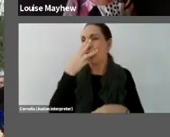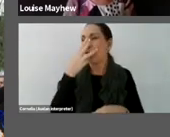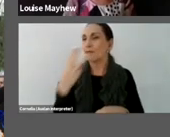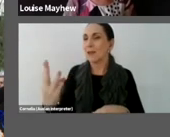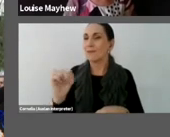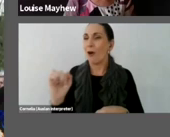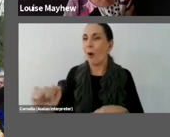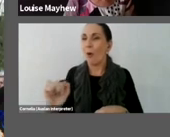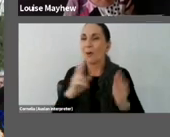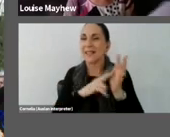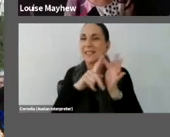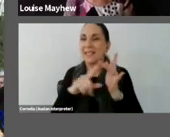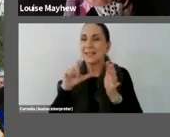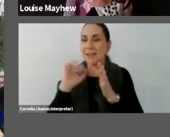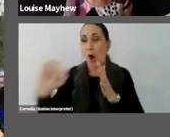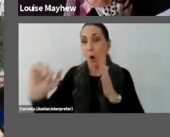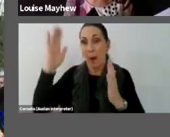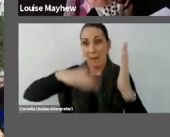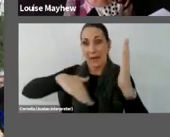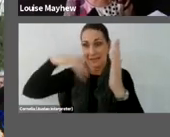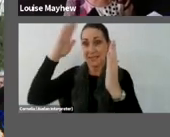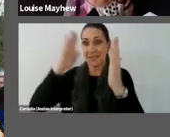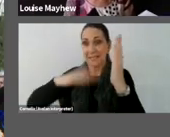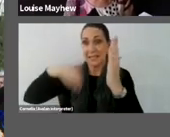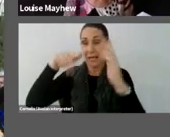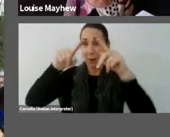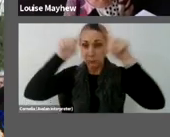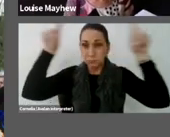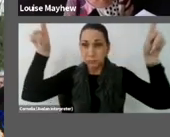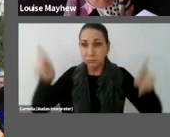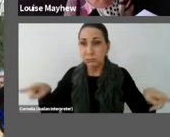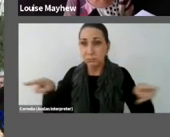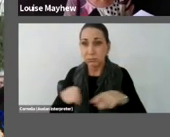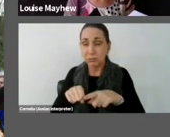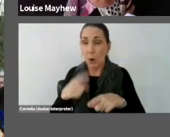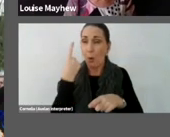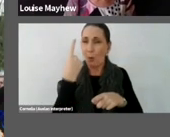that sometimes an entire sheet of paper is covered in one color, but other times